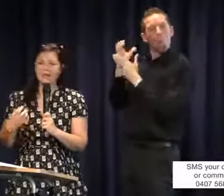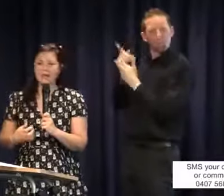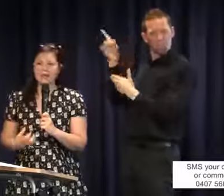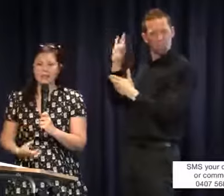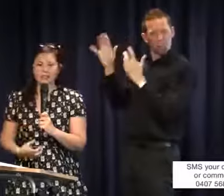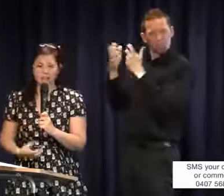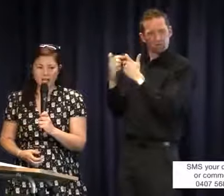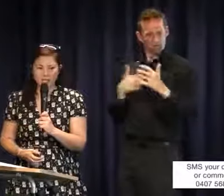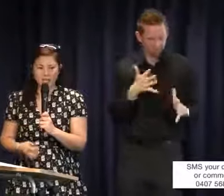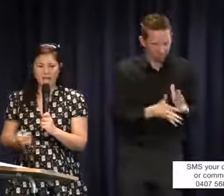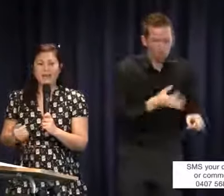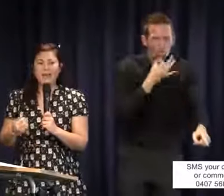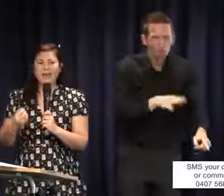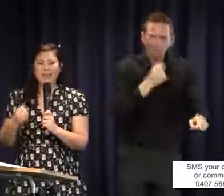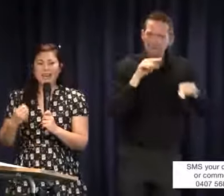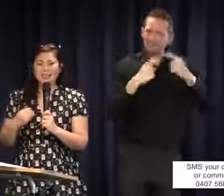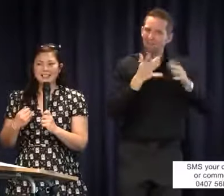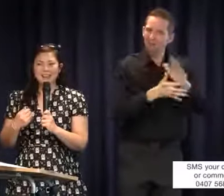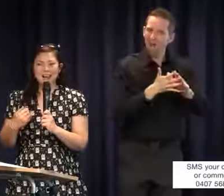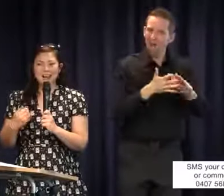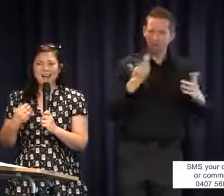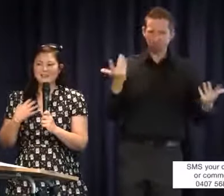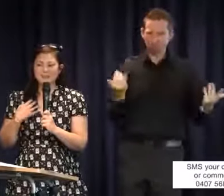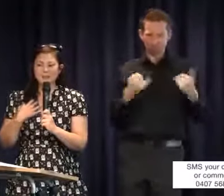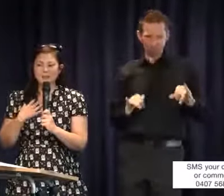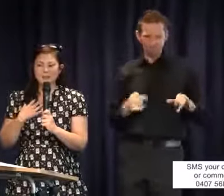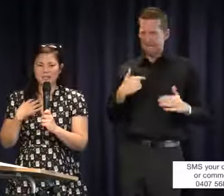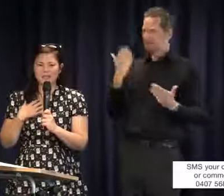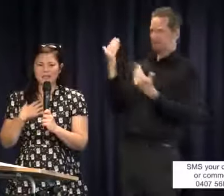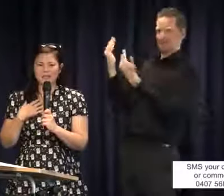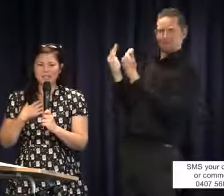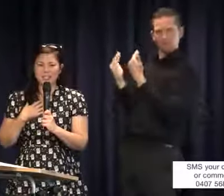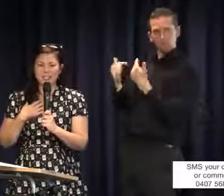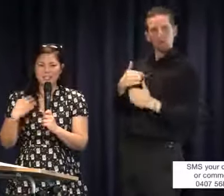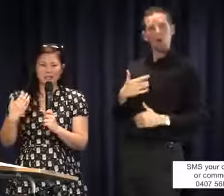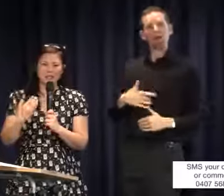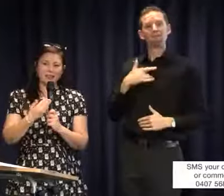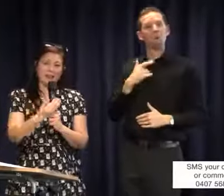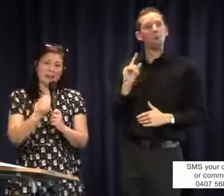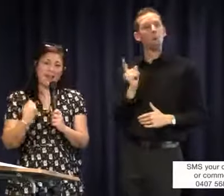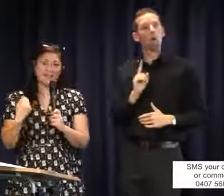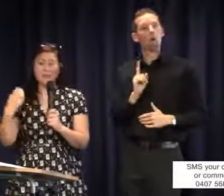a mother of a young child and I felt that the responsibility of teaching, passing on